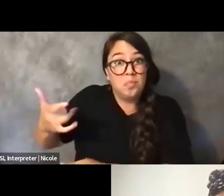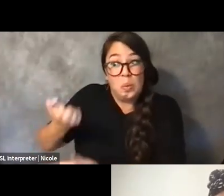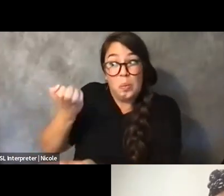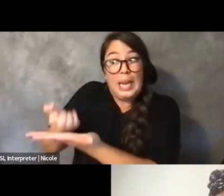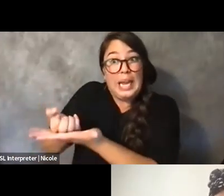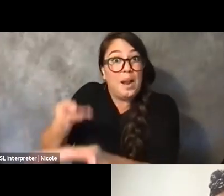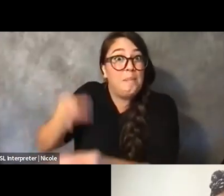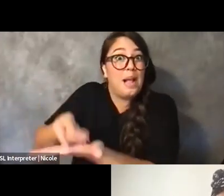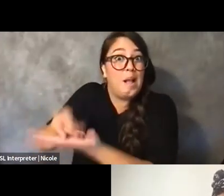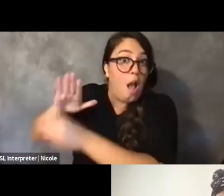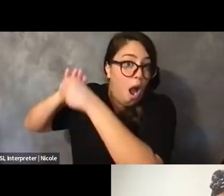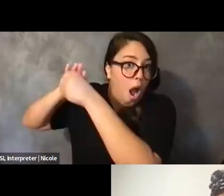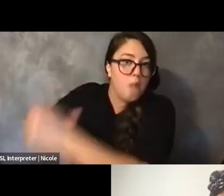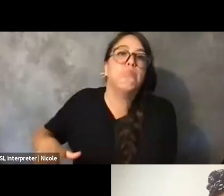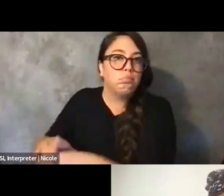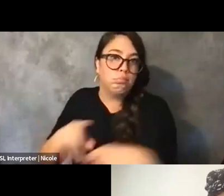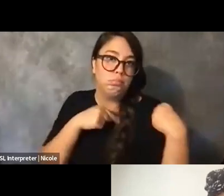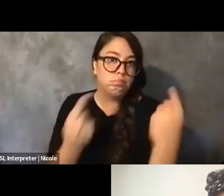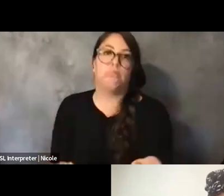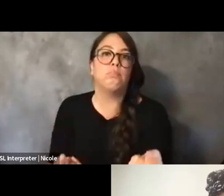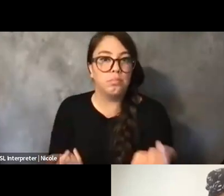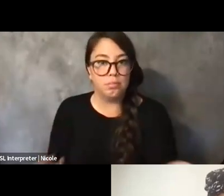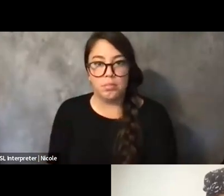and O, no questions asked, like economically oppressed.